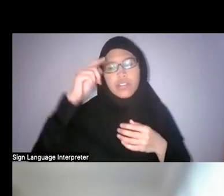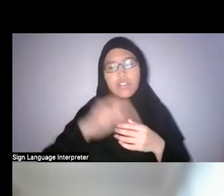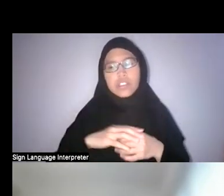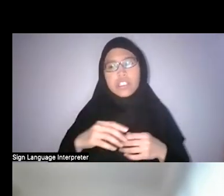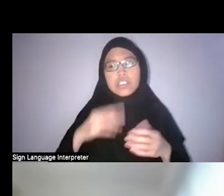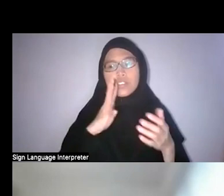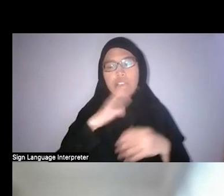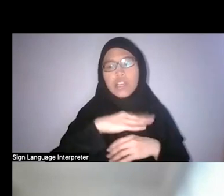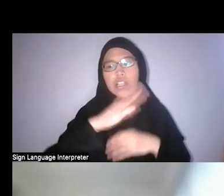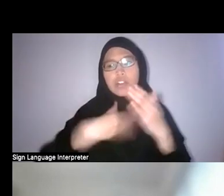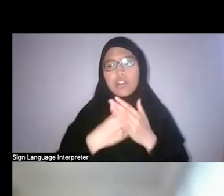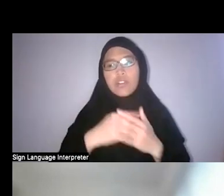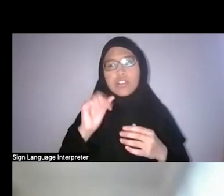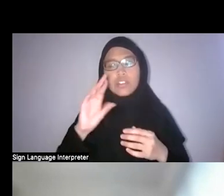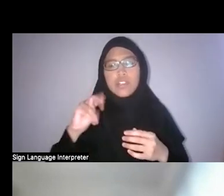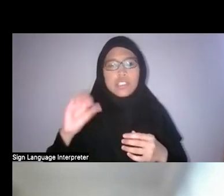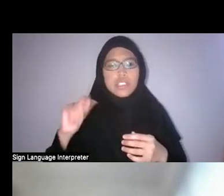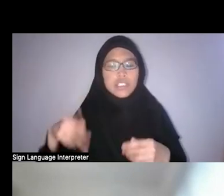will be made available on the Ethos website in good time.